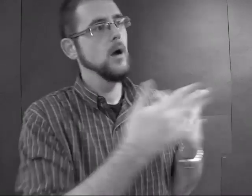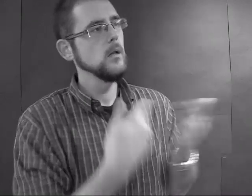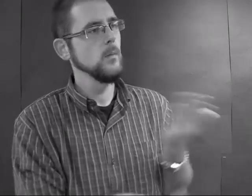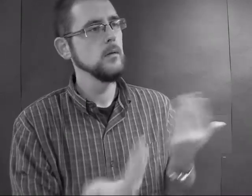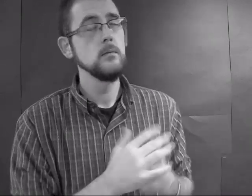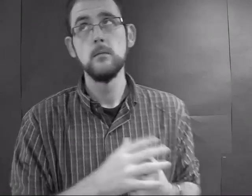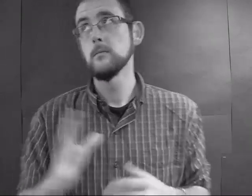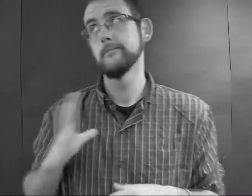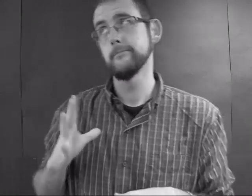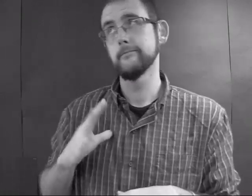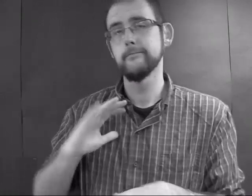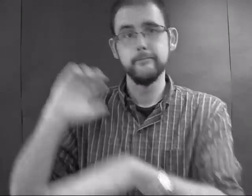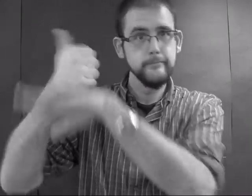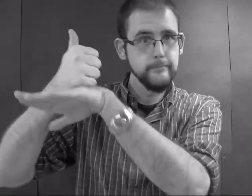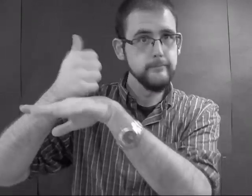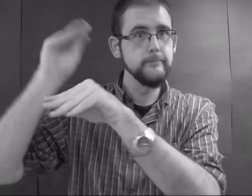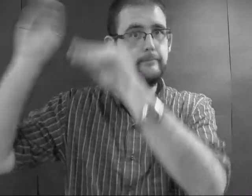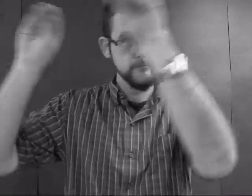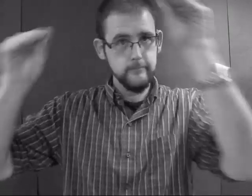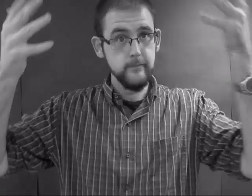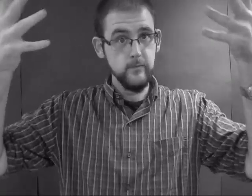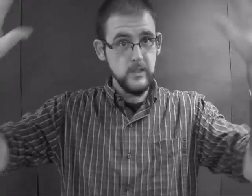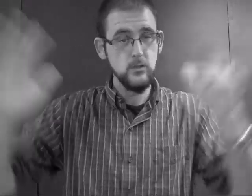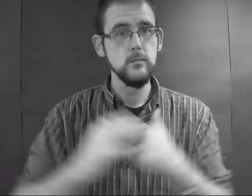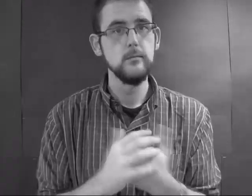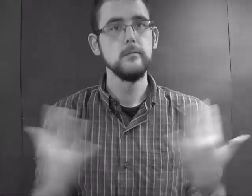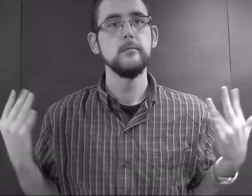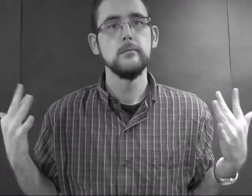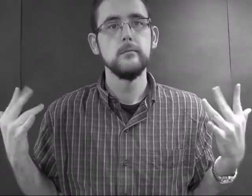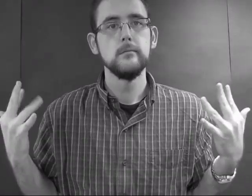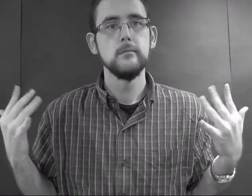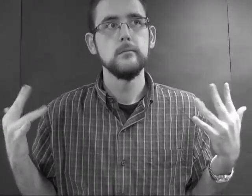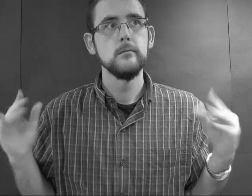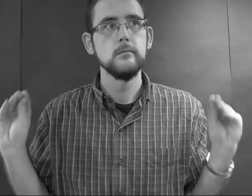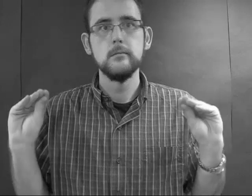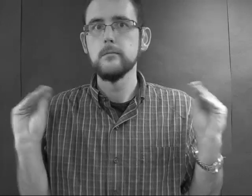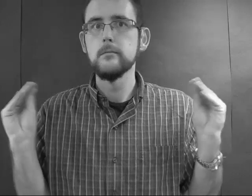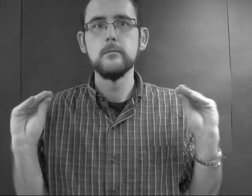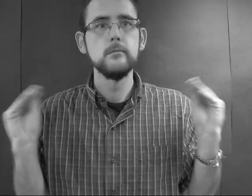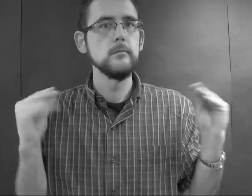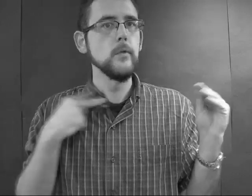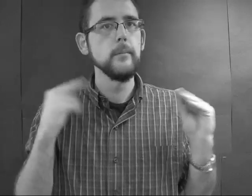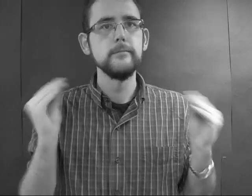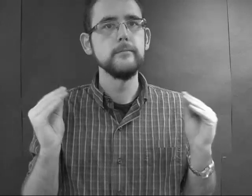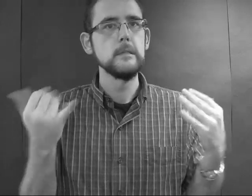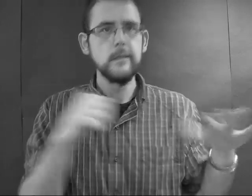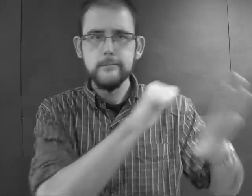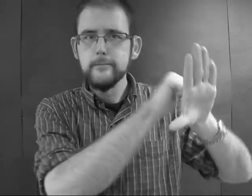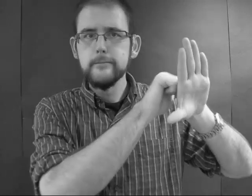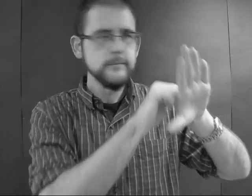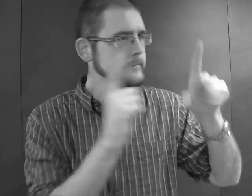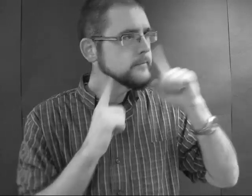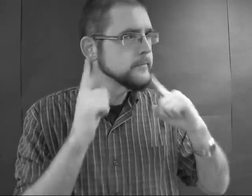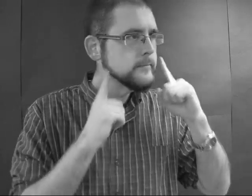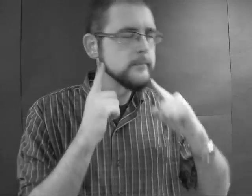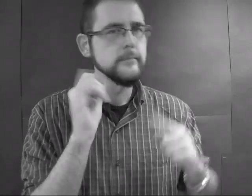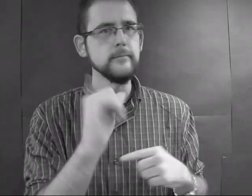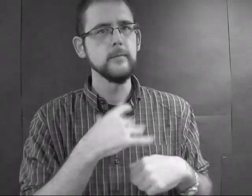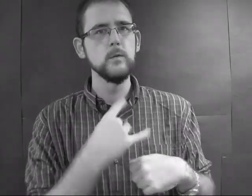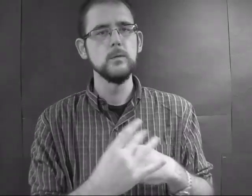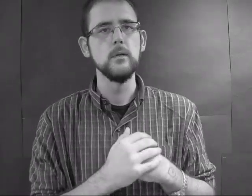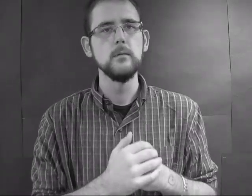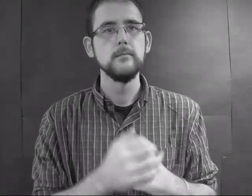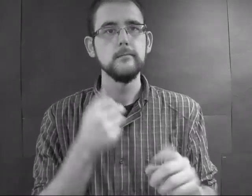to do it. So the traps are set up, but nothing appears, while the noises continue.